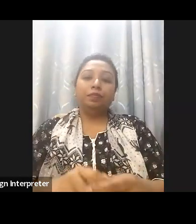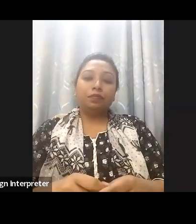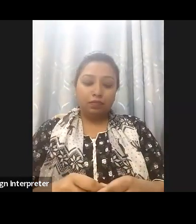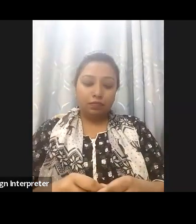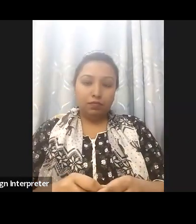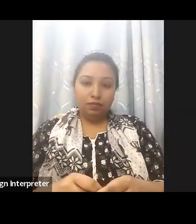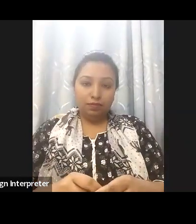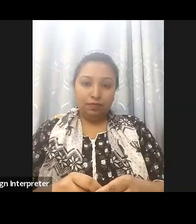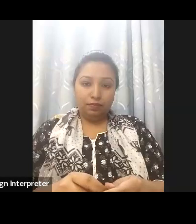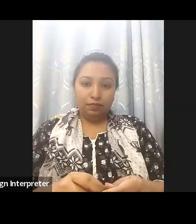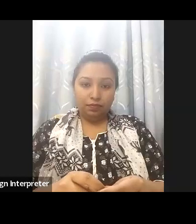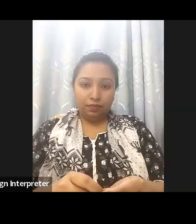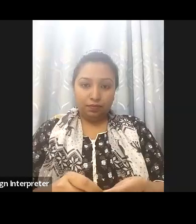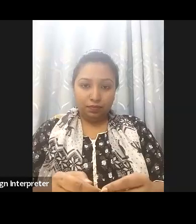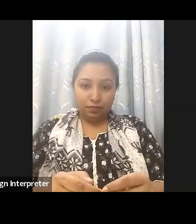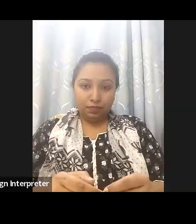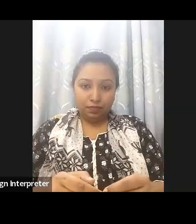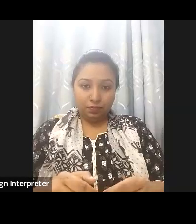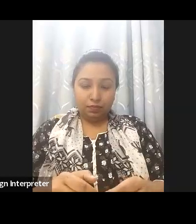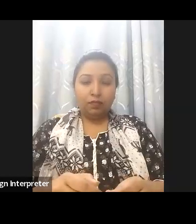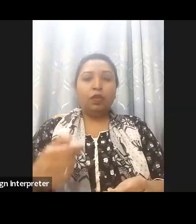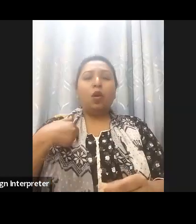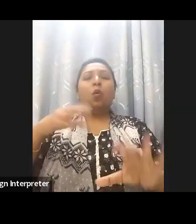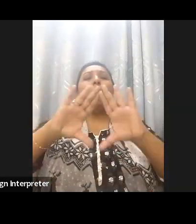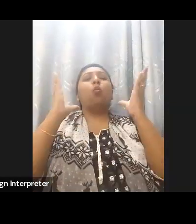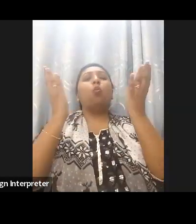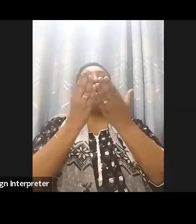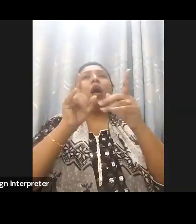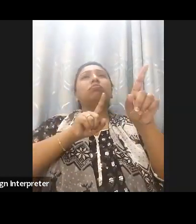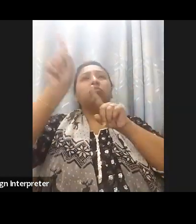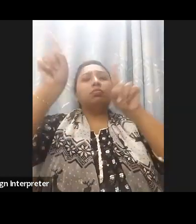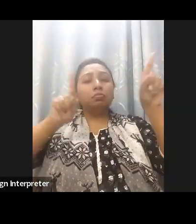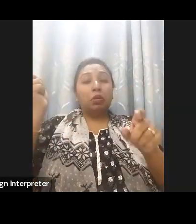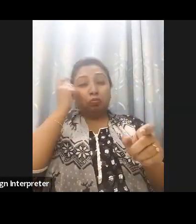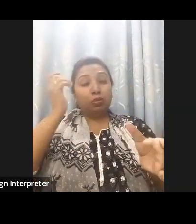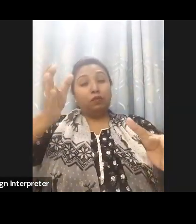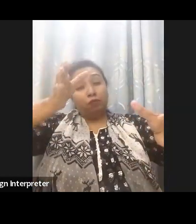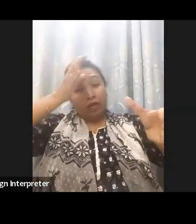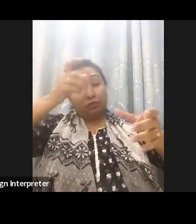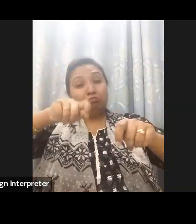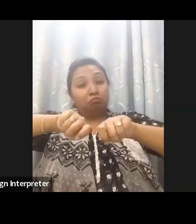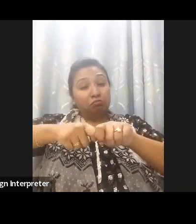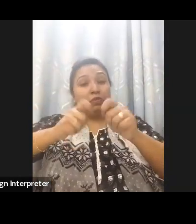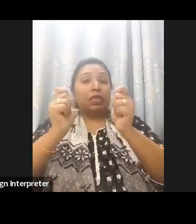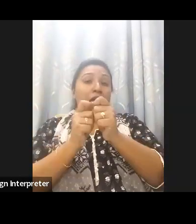certification around the world so companies, so governments, so organization and Civil